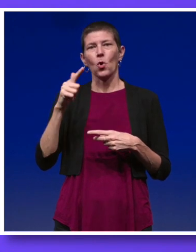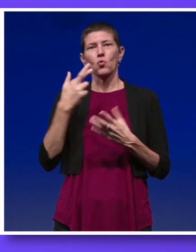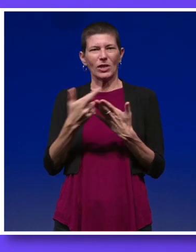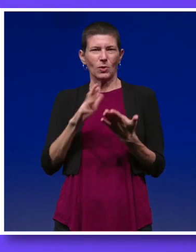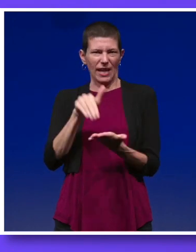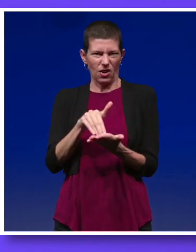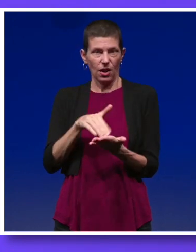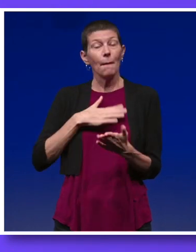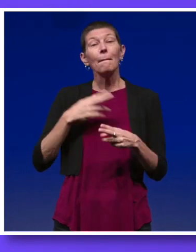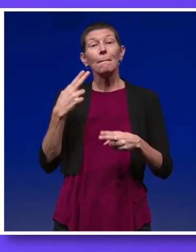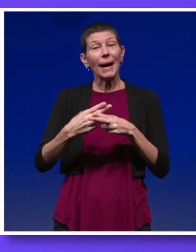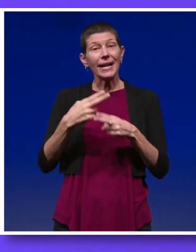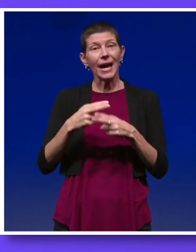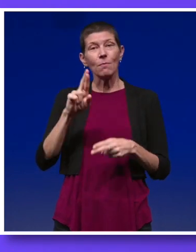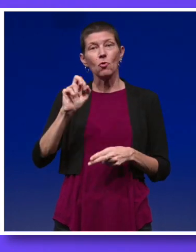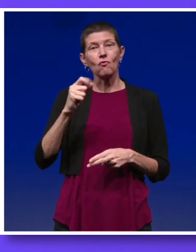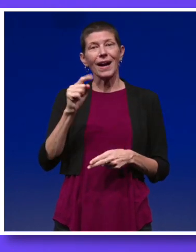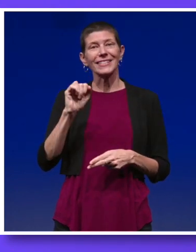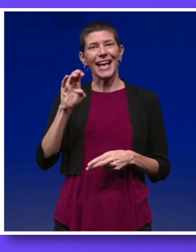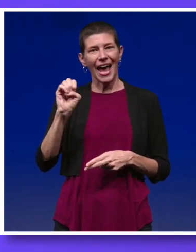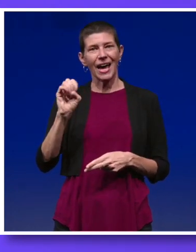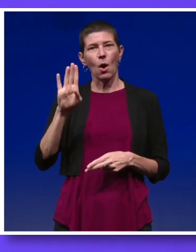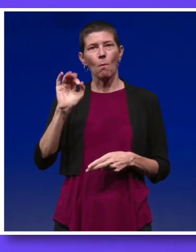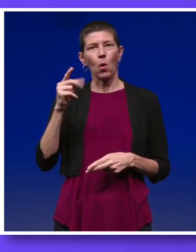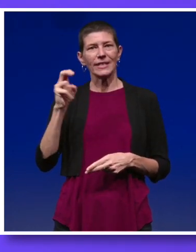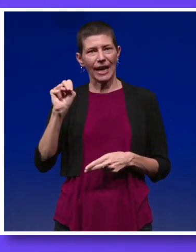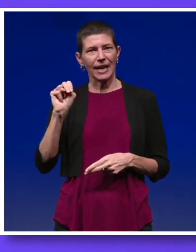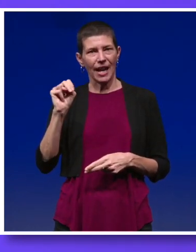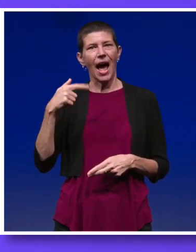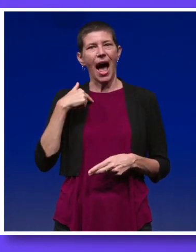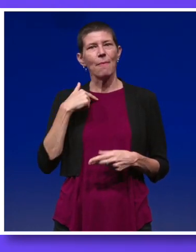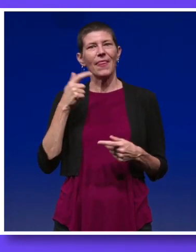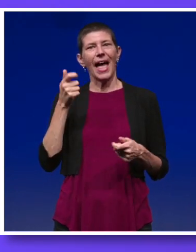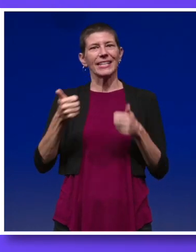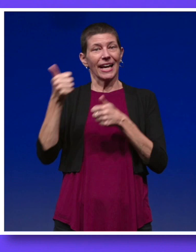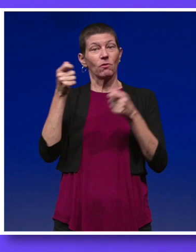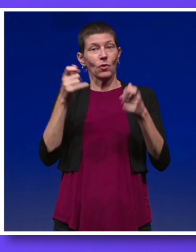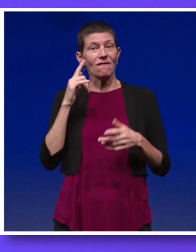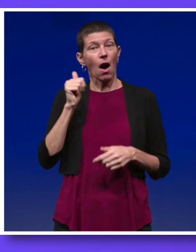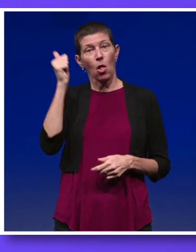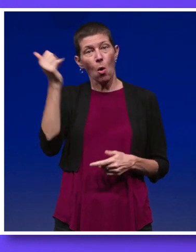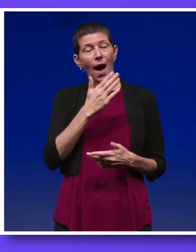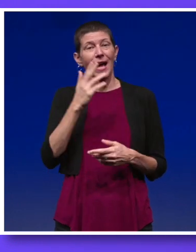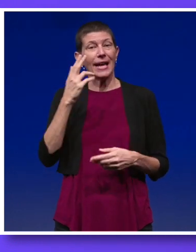My name is Roxanne Bolden and I'm the executive director of Aloha Independent Living Hawaii.